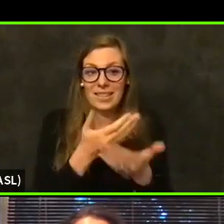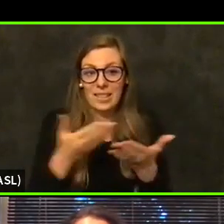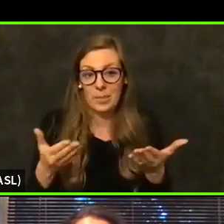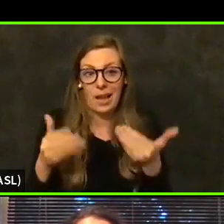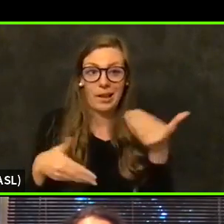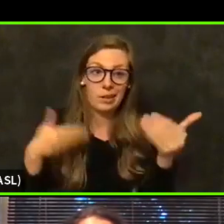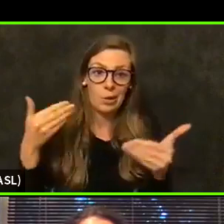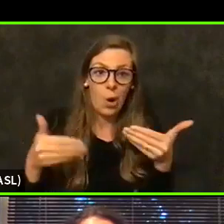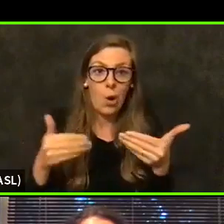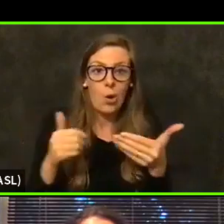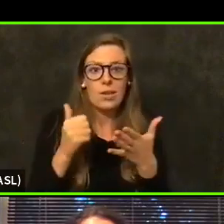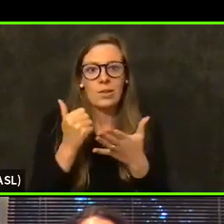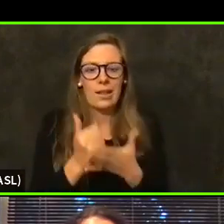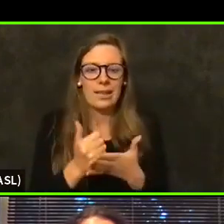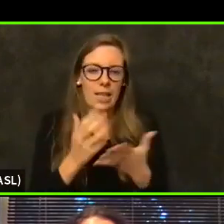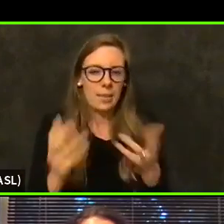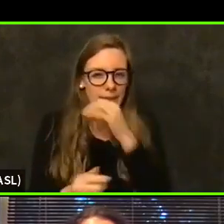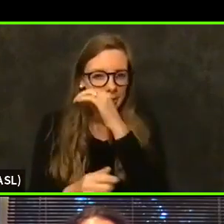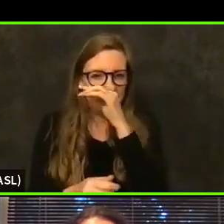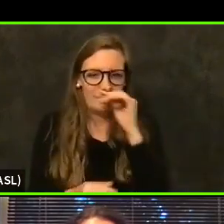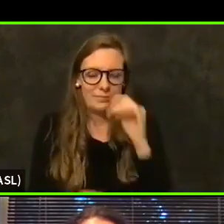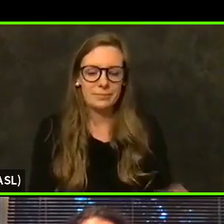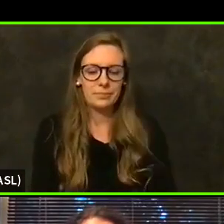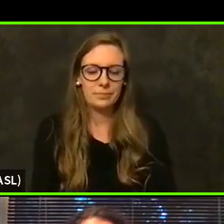how quickly we're able to get everyone vaccinated.